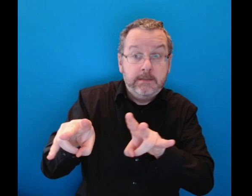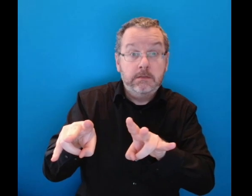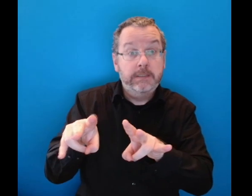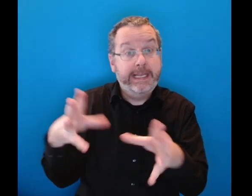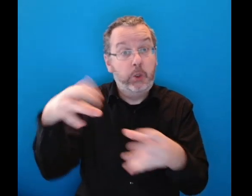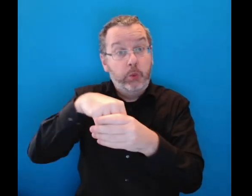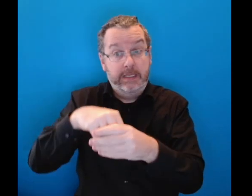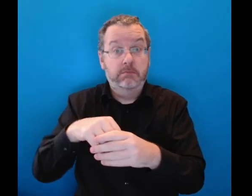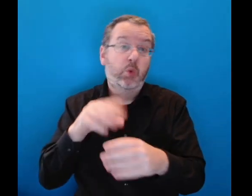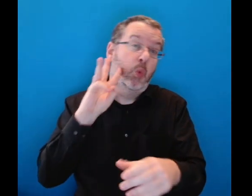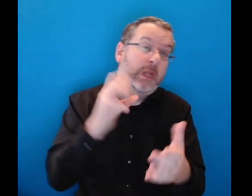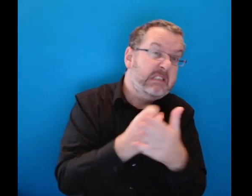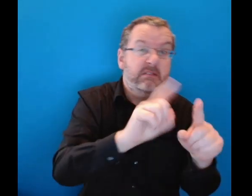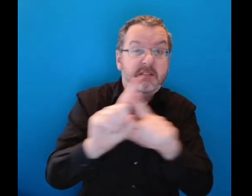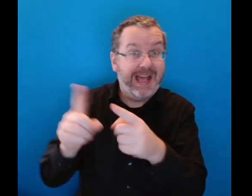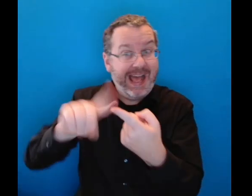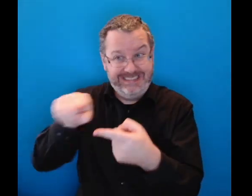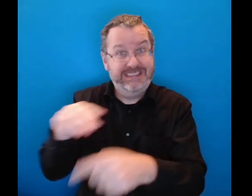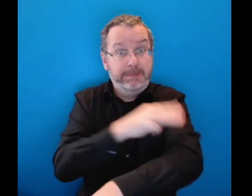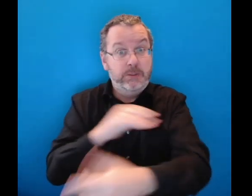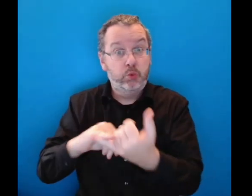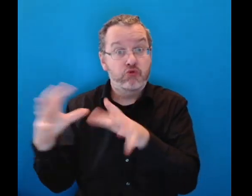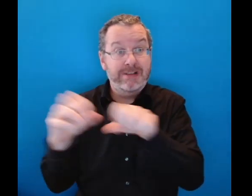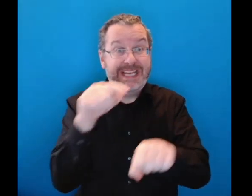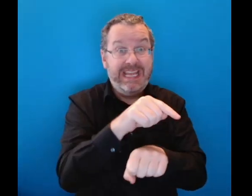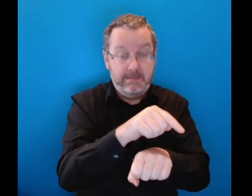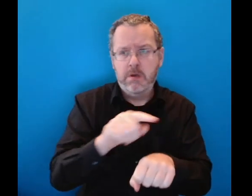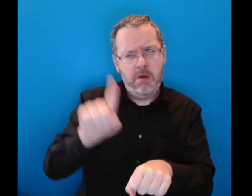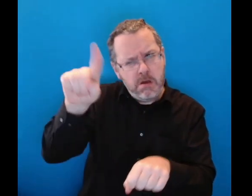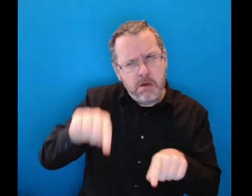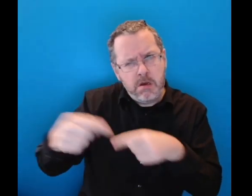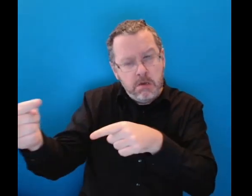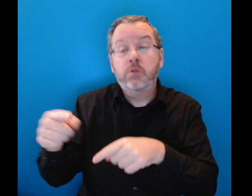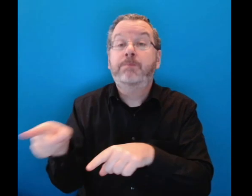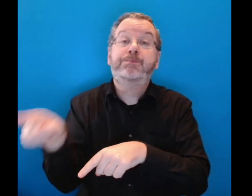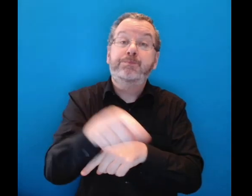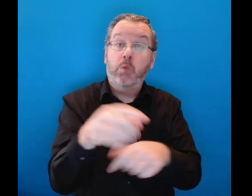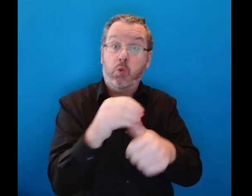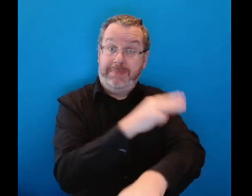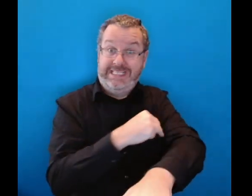He had the opportunity to cross-examine witnesses - including the prosecuting policemen.